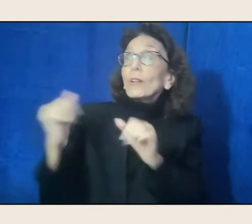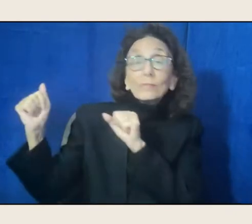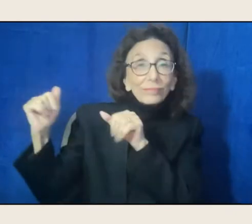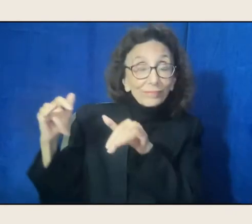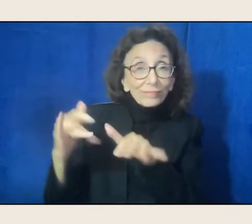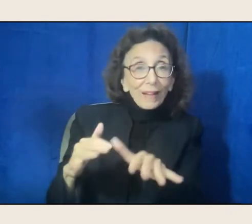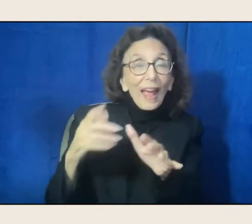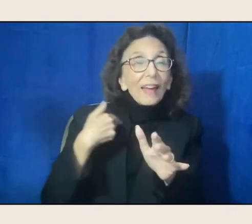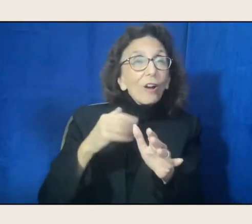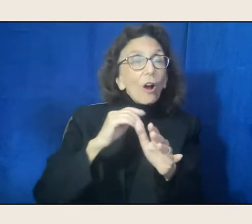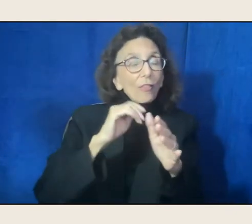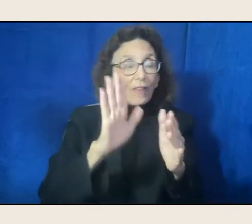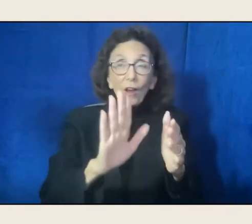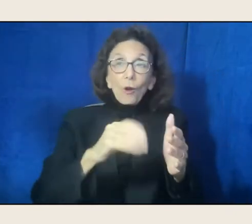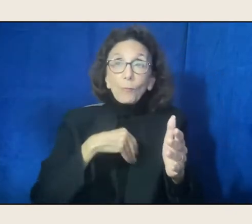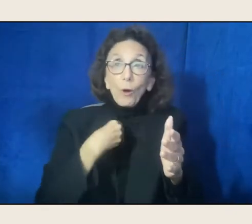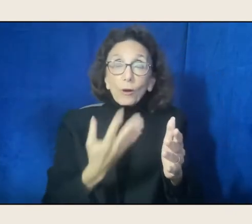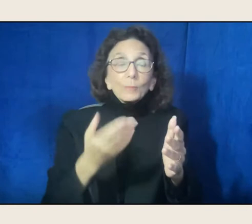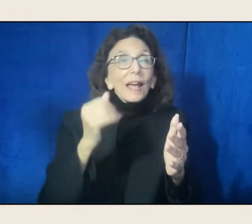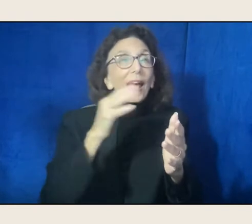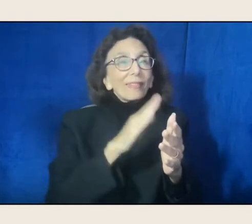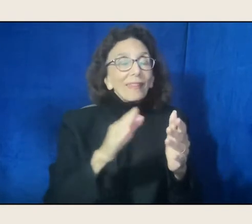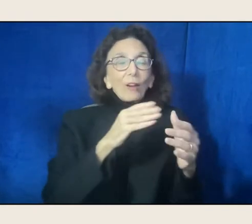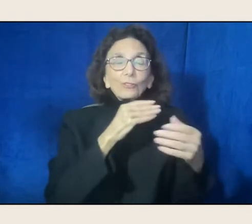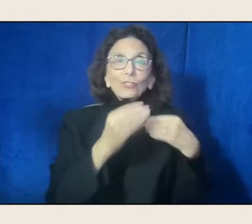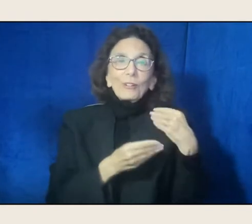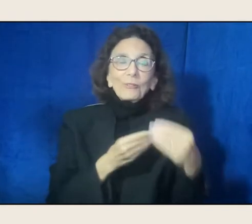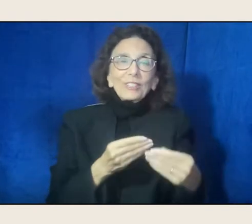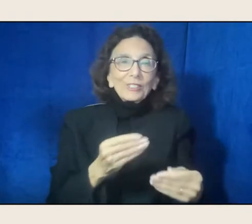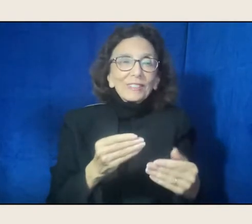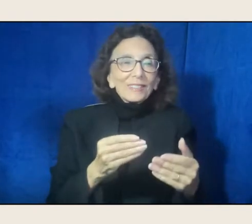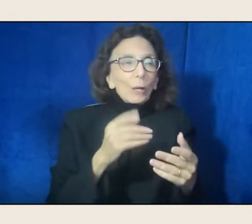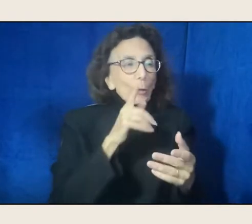including those today at the forefront of poetic innovation and expression.